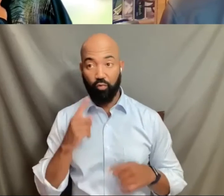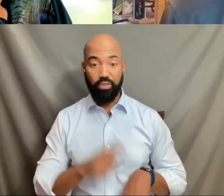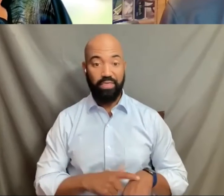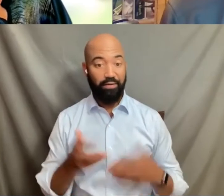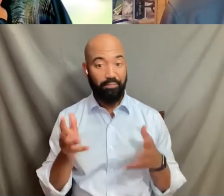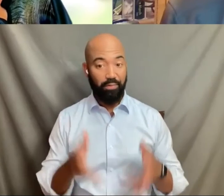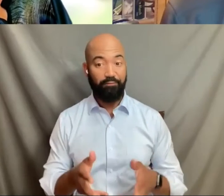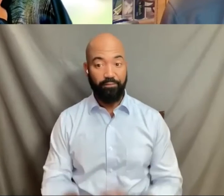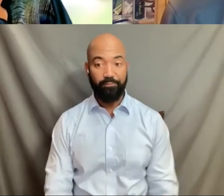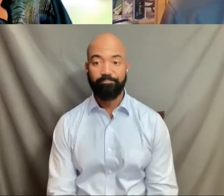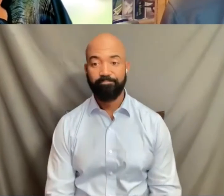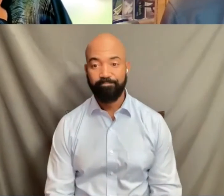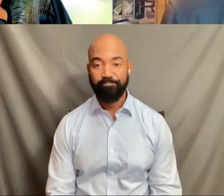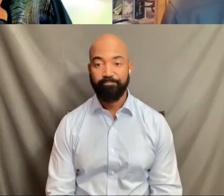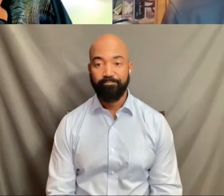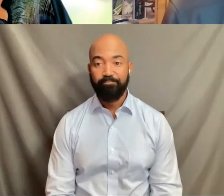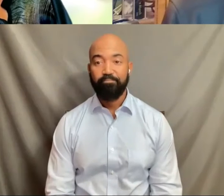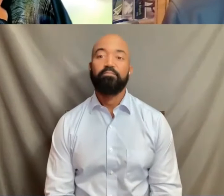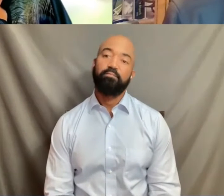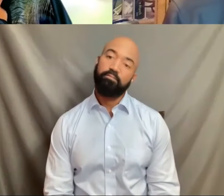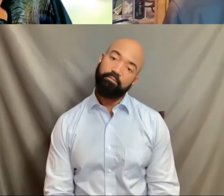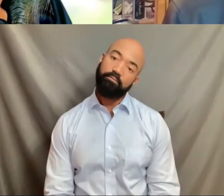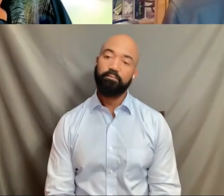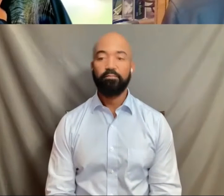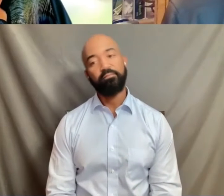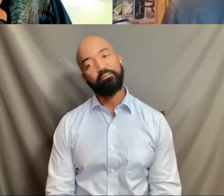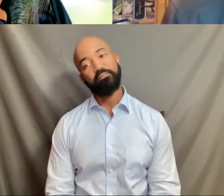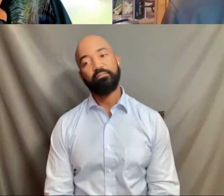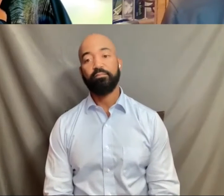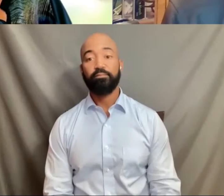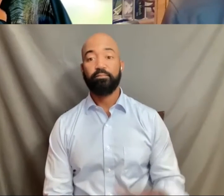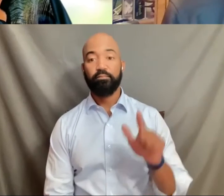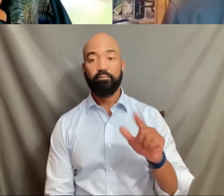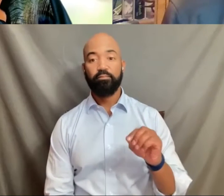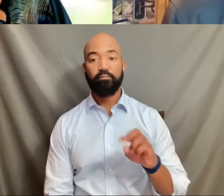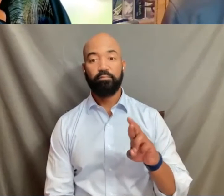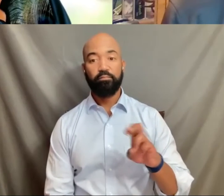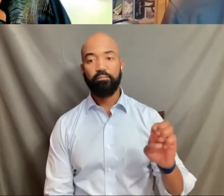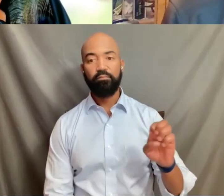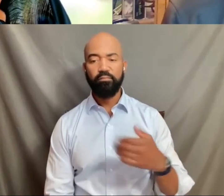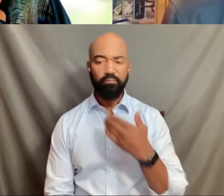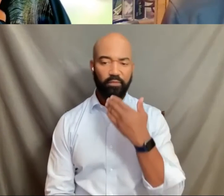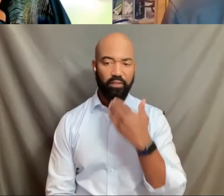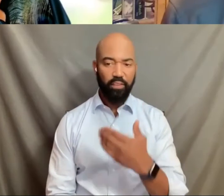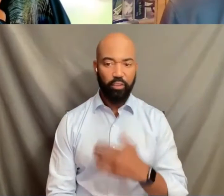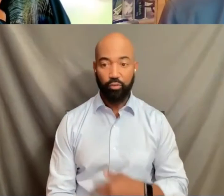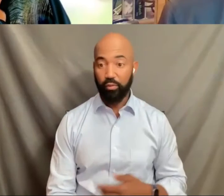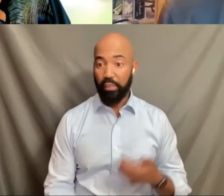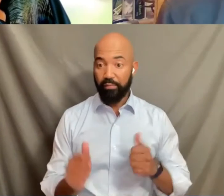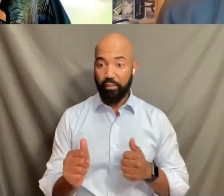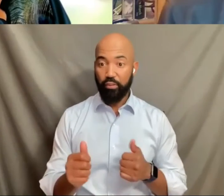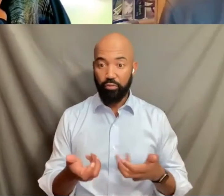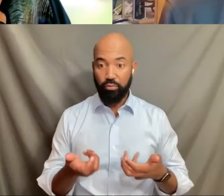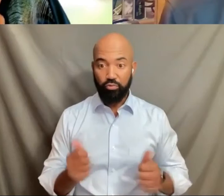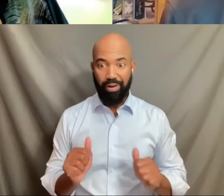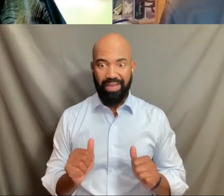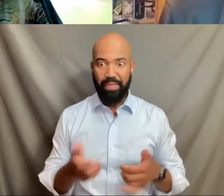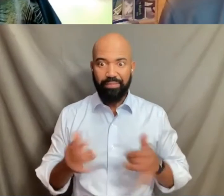Thank you very much, Jim. And I'm going to tease you and tell you I'm still trying to catch my breath.